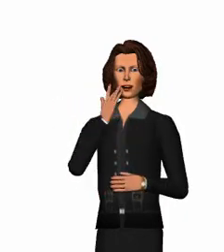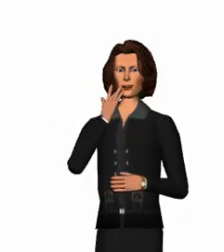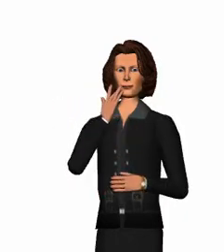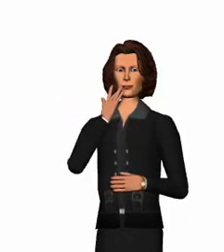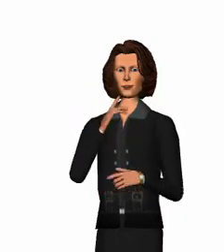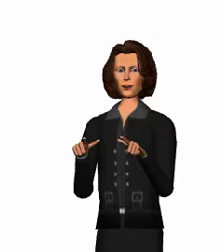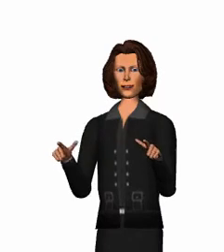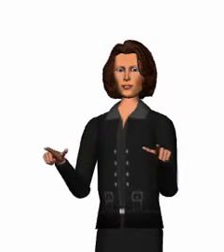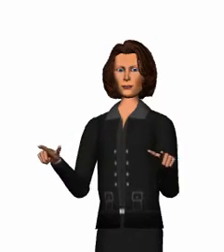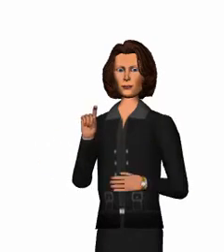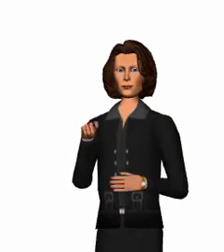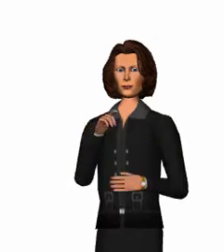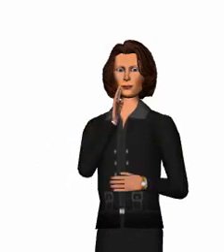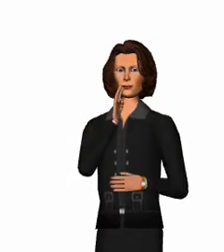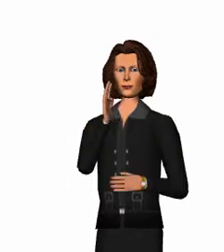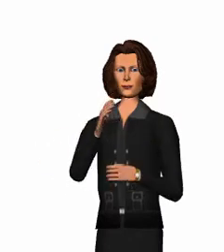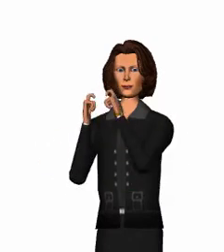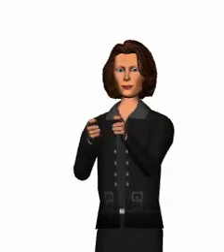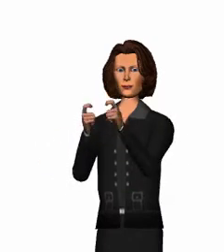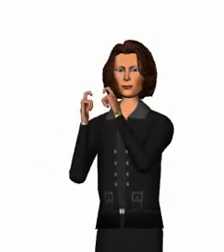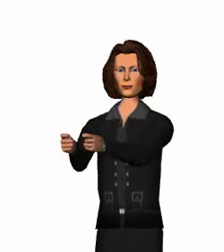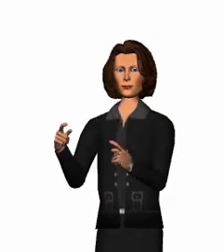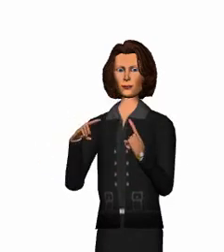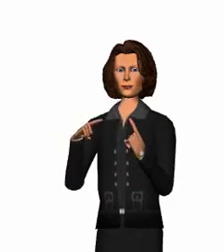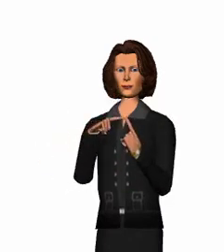should be provided to the users.